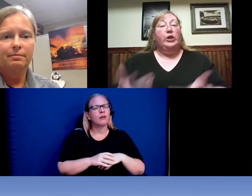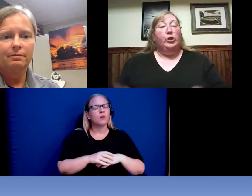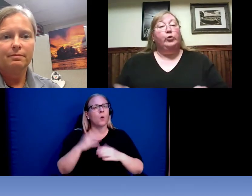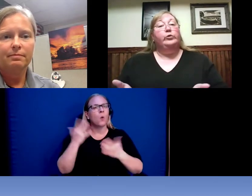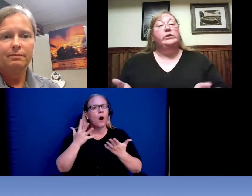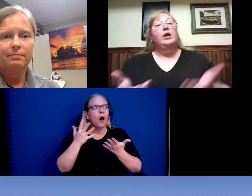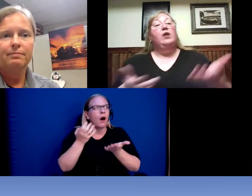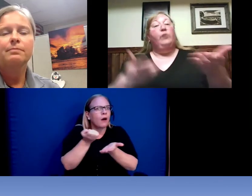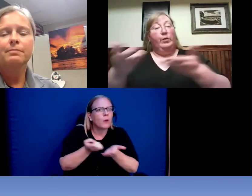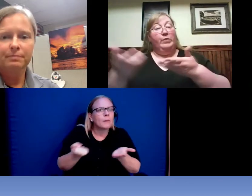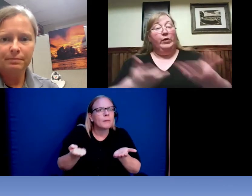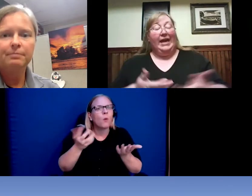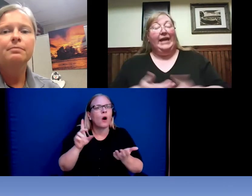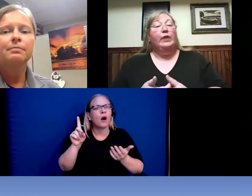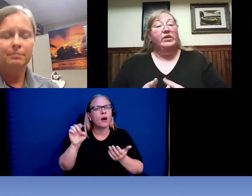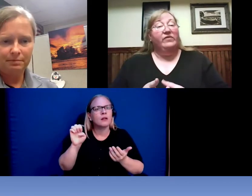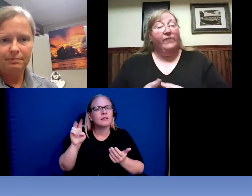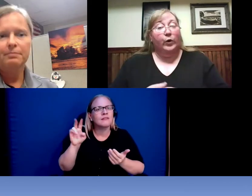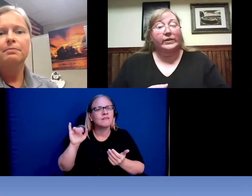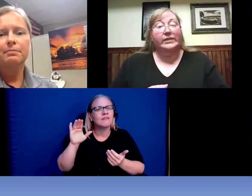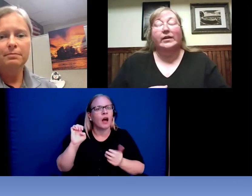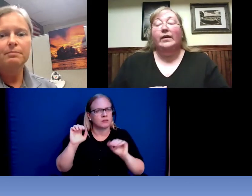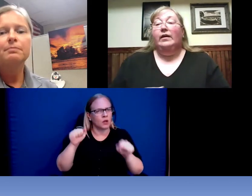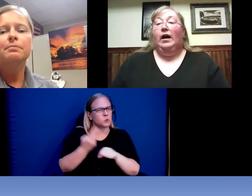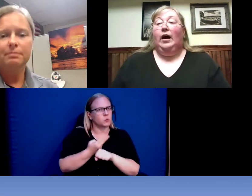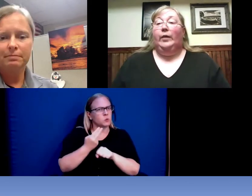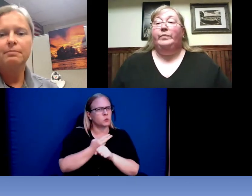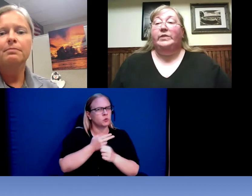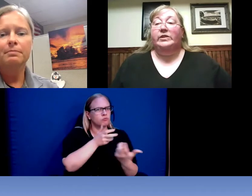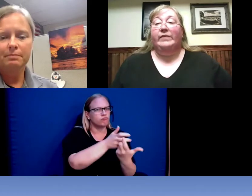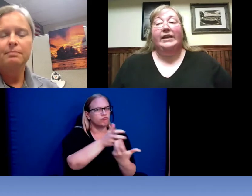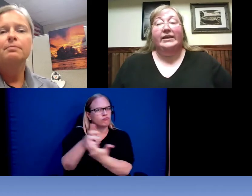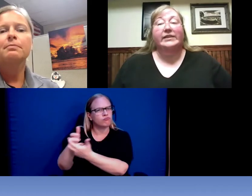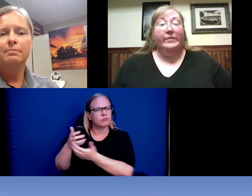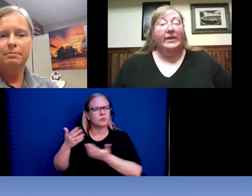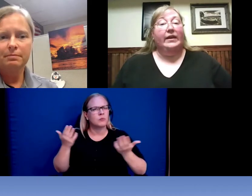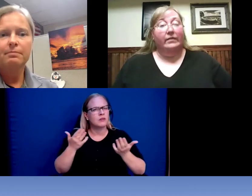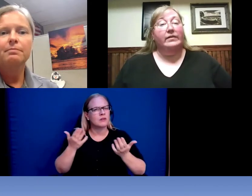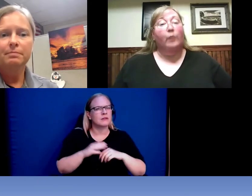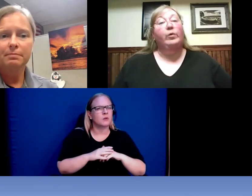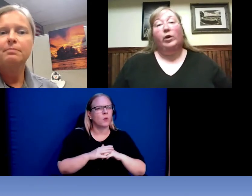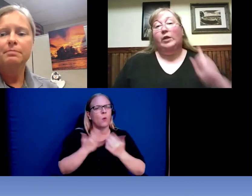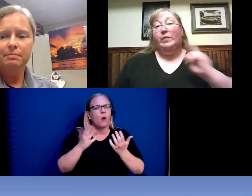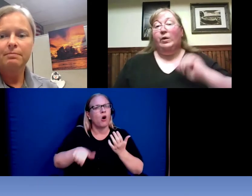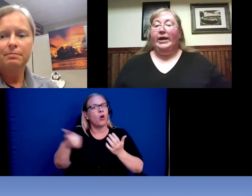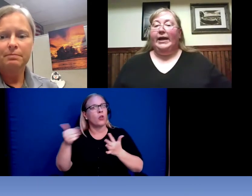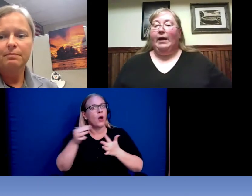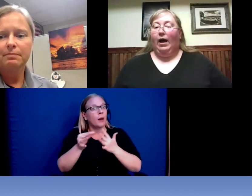use for communicating with folks . So, that is something that we are going to be working on